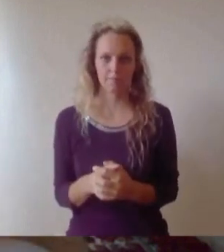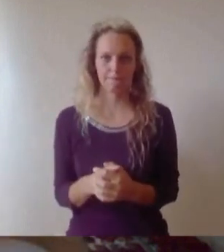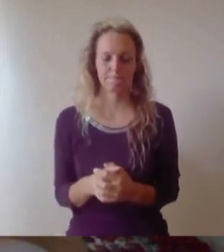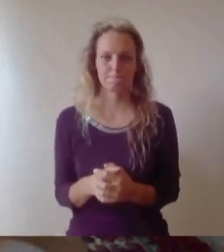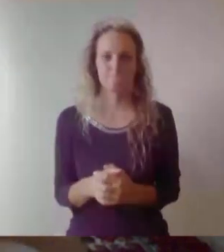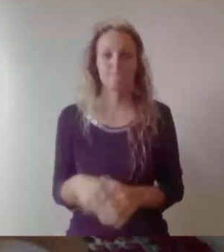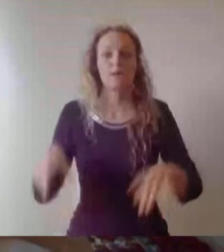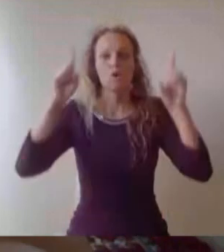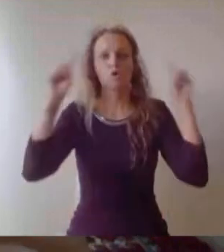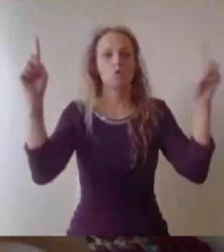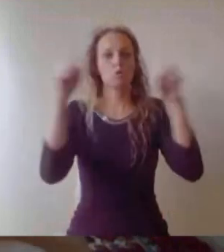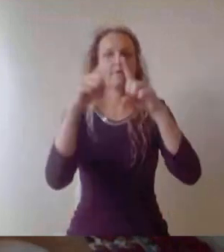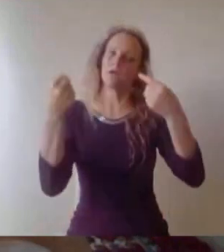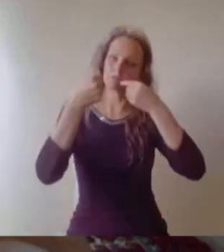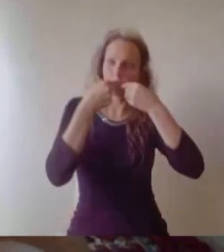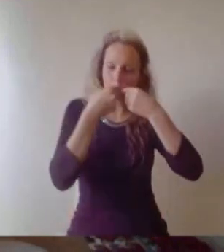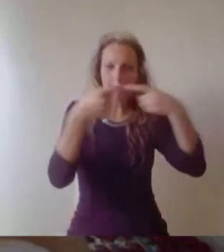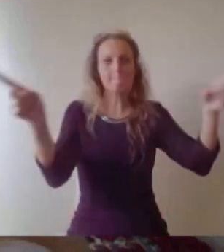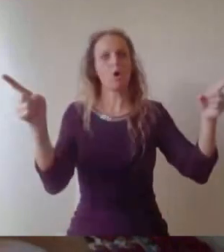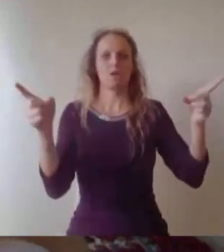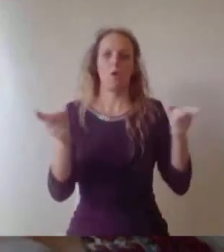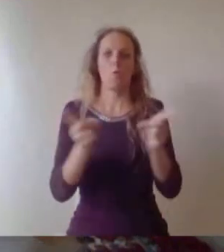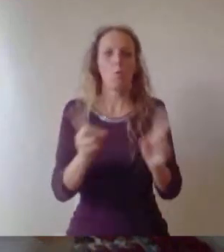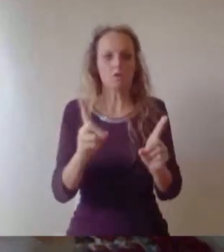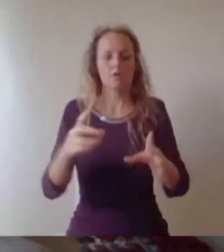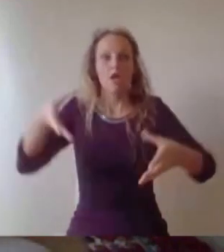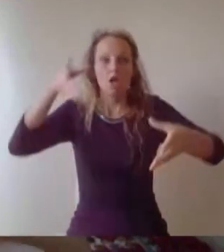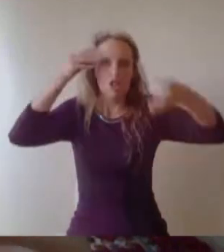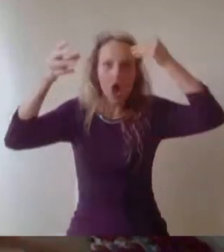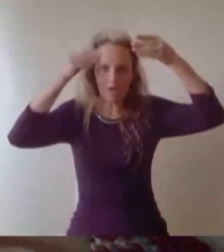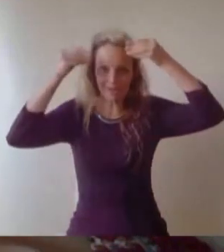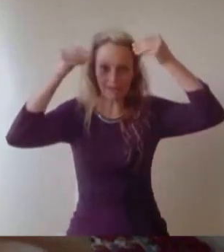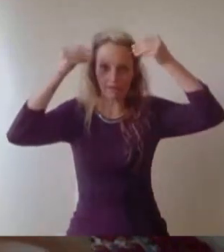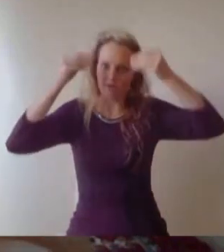promotes one's innate power', vim promovet insitam.